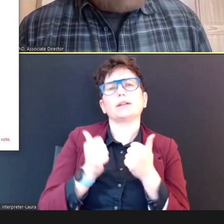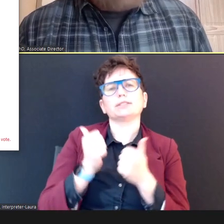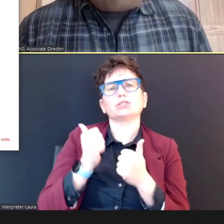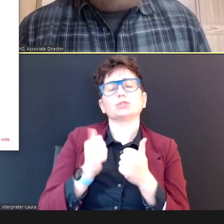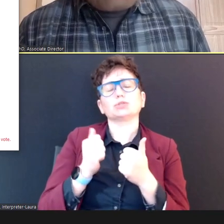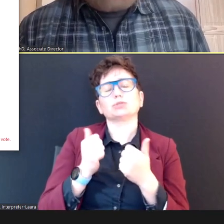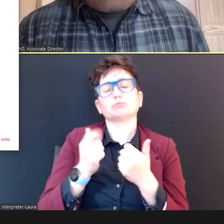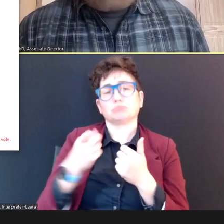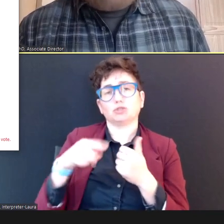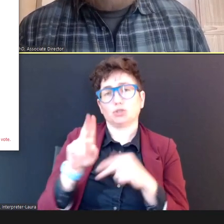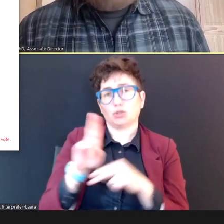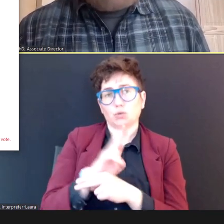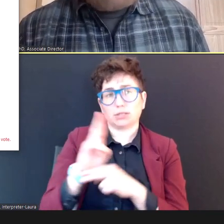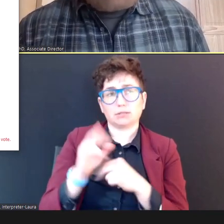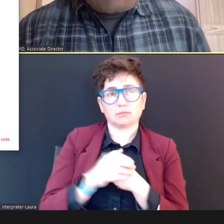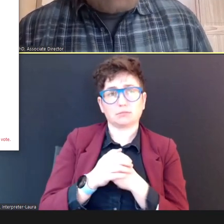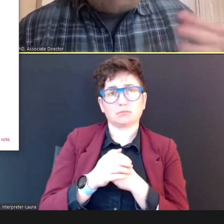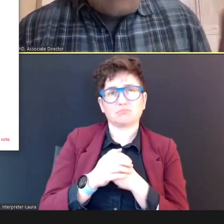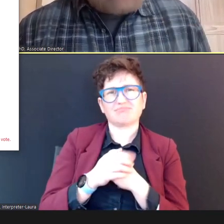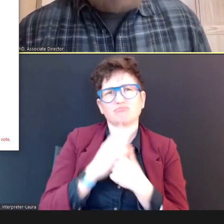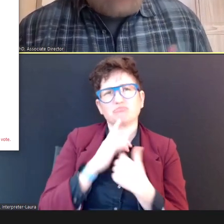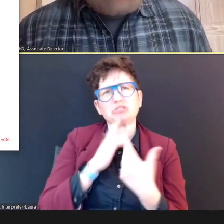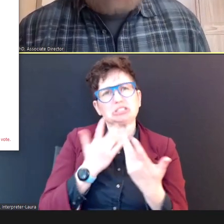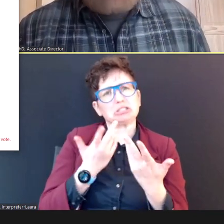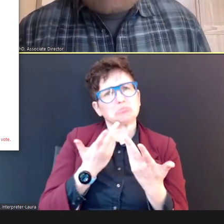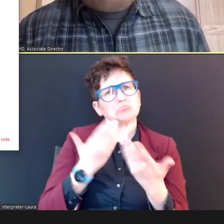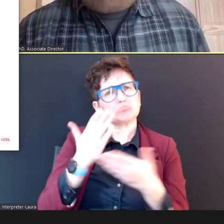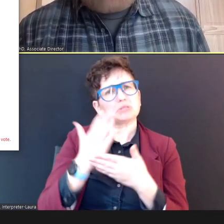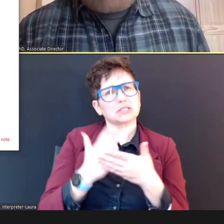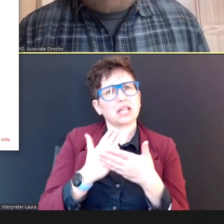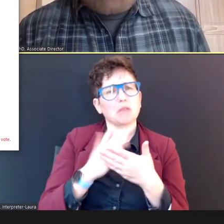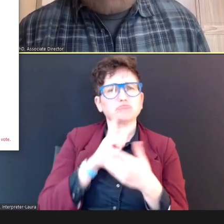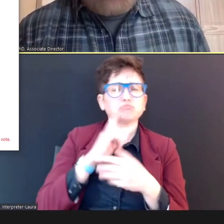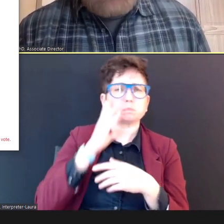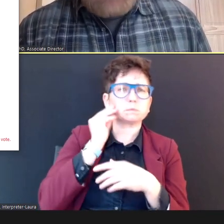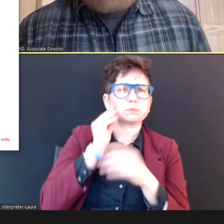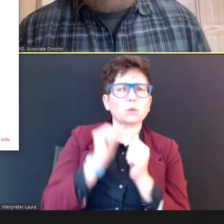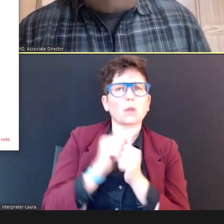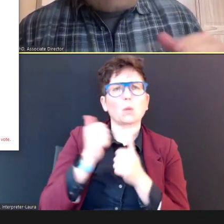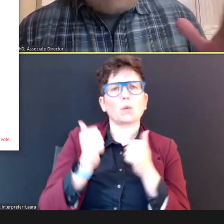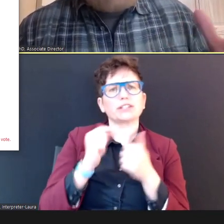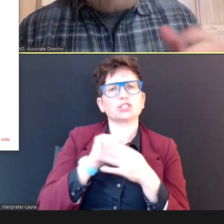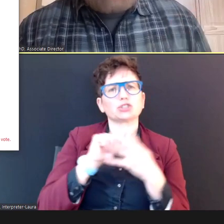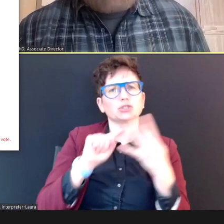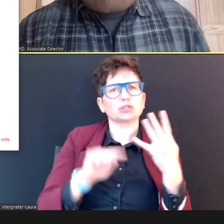you've had some actual experience with. and you can say multiple ones, if there are multiples that you -- you